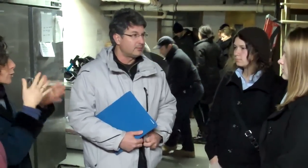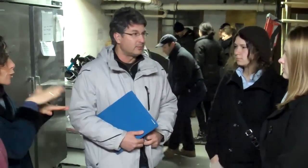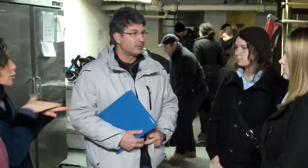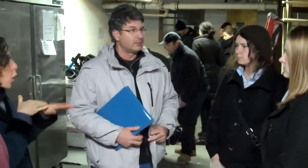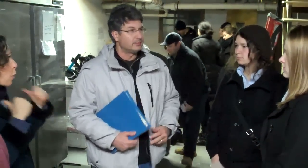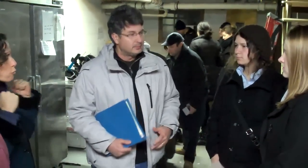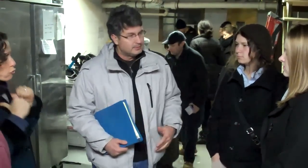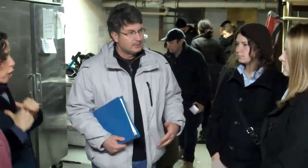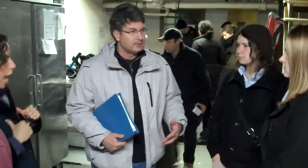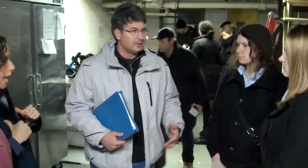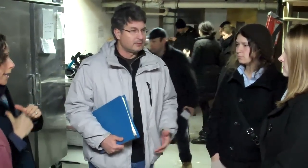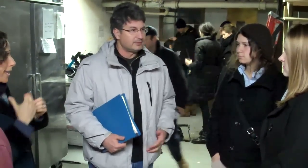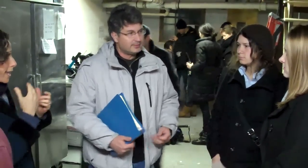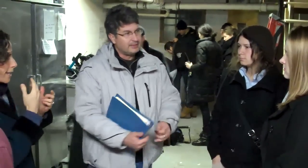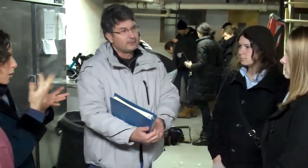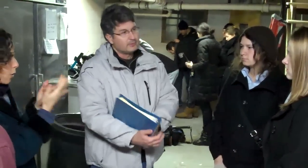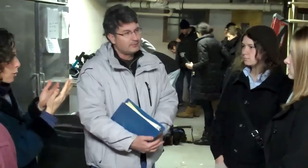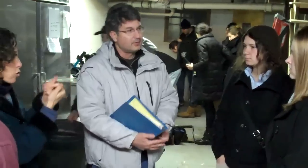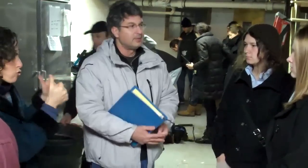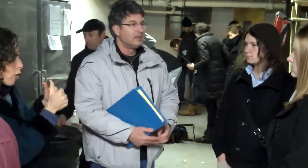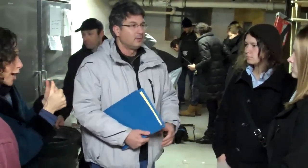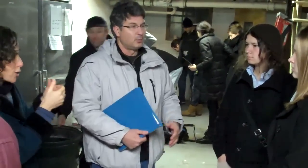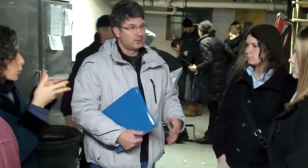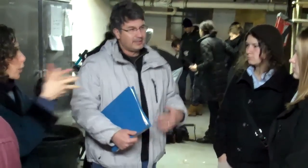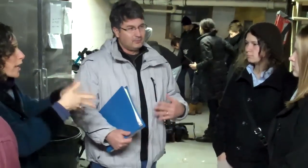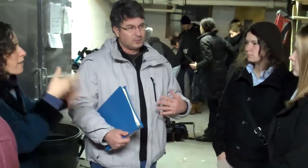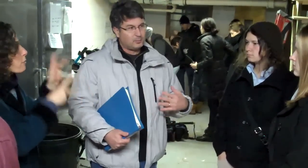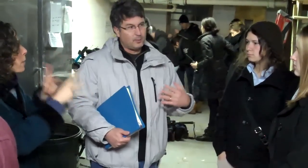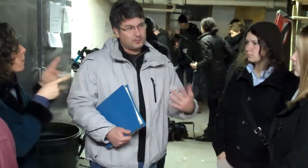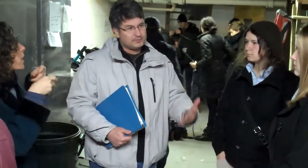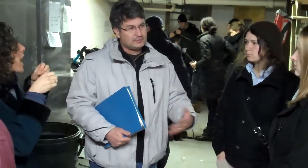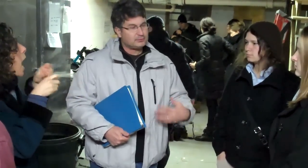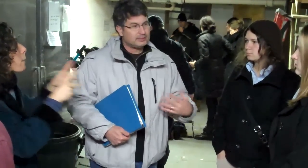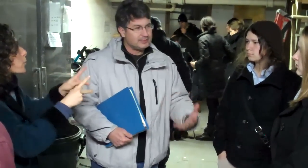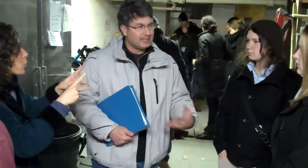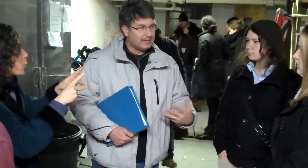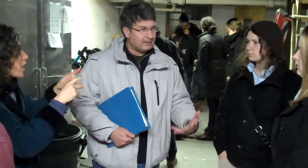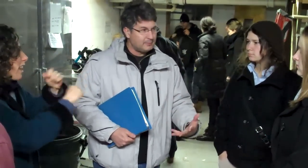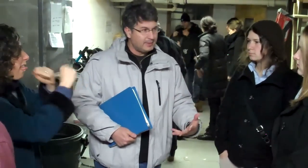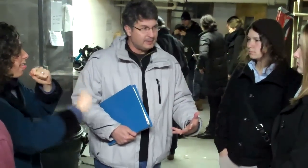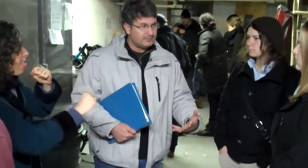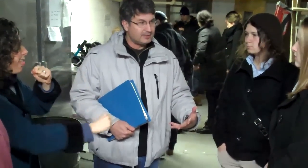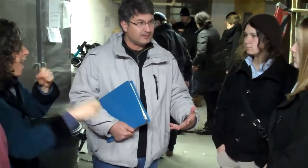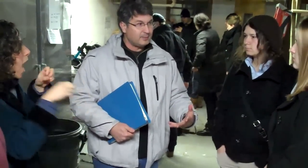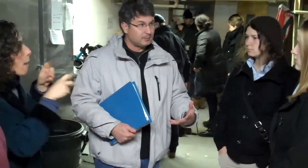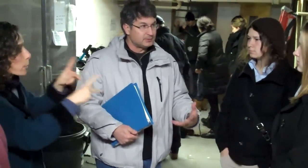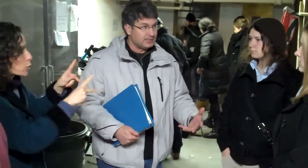putting your jacket on or getting your gloves on, we're purposely stretching that out a minute